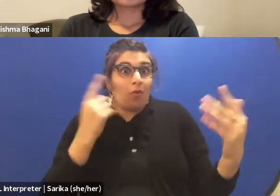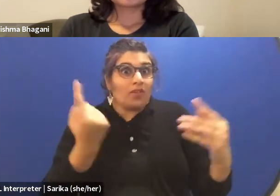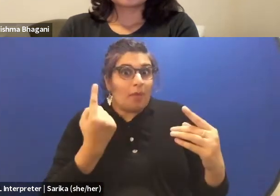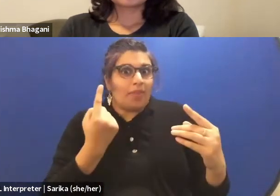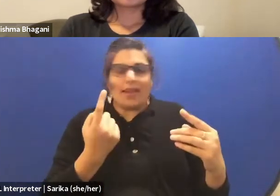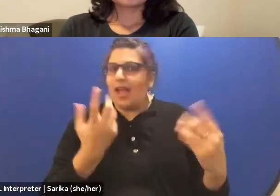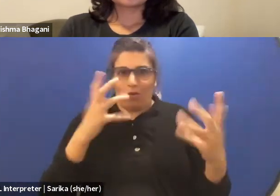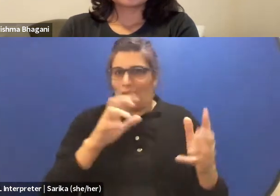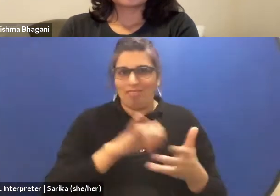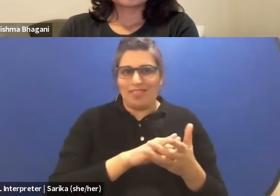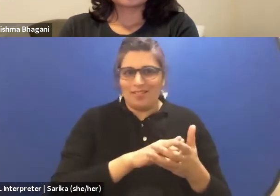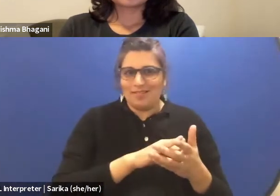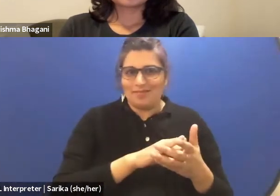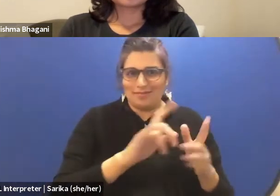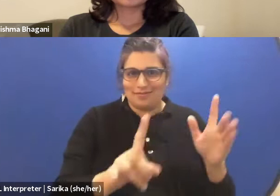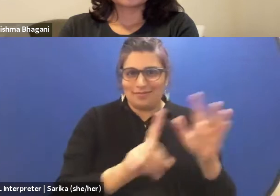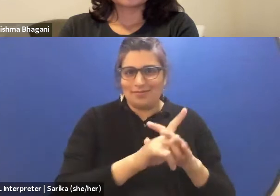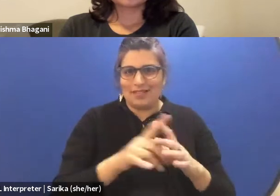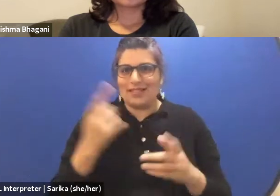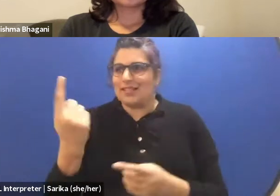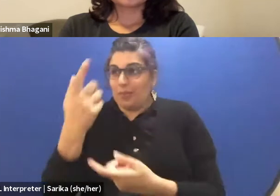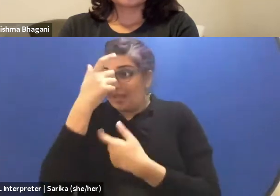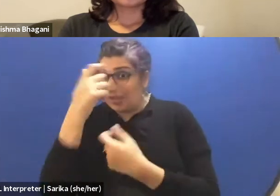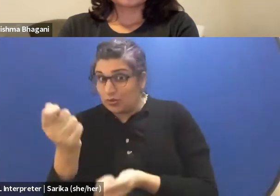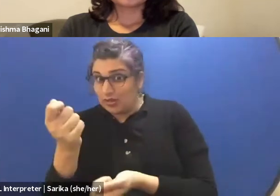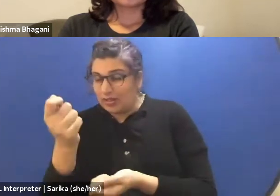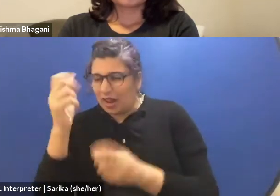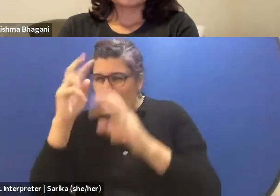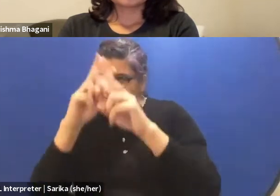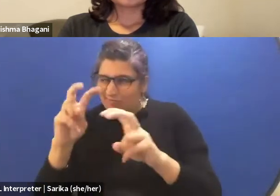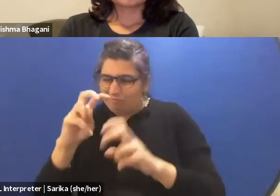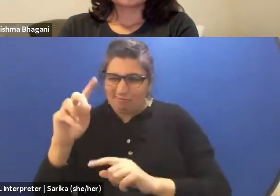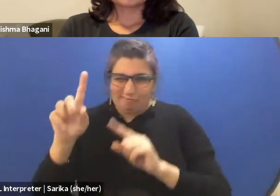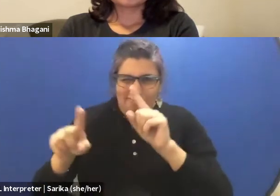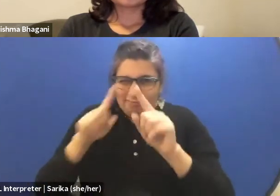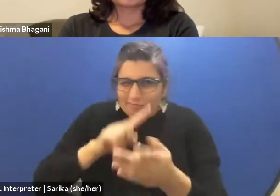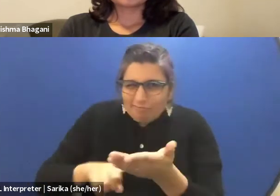This is something interesting to me and I'm questioning every time when I am working.